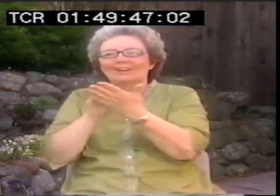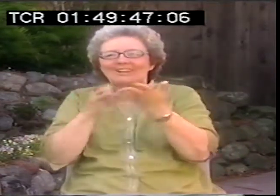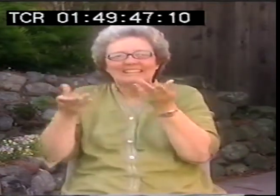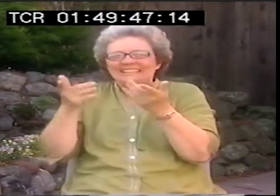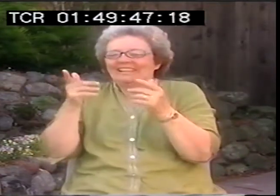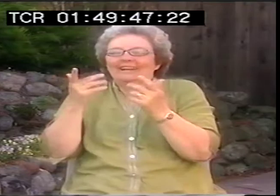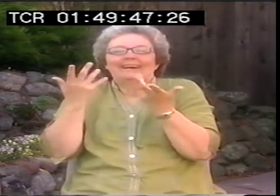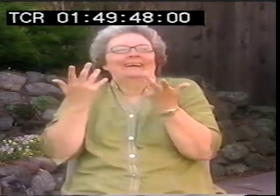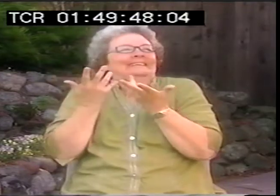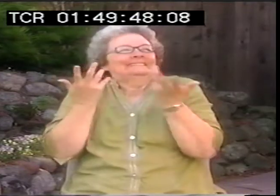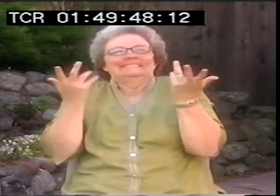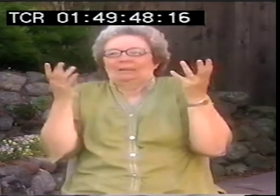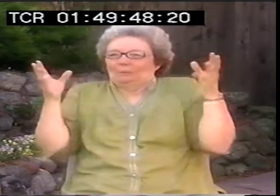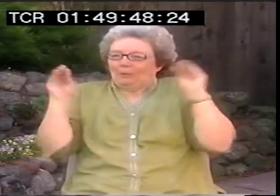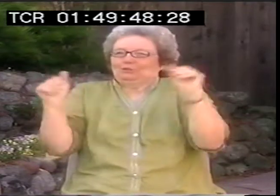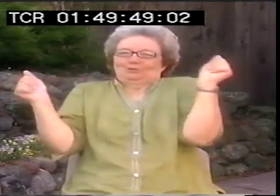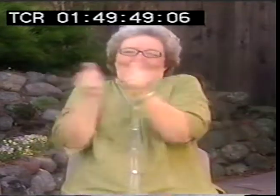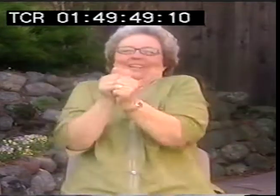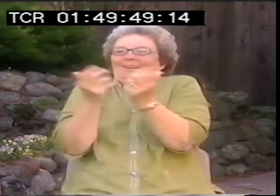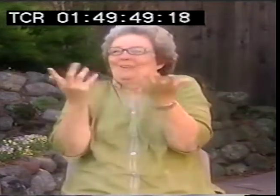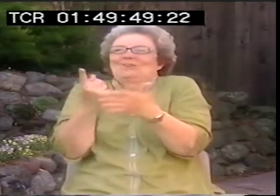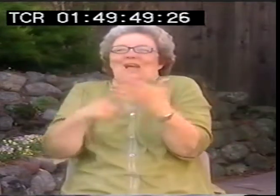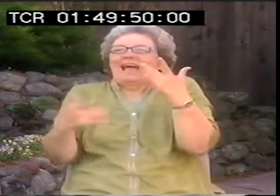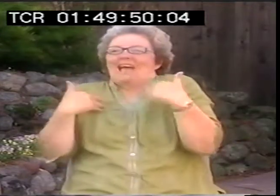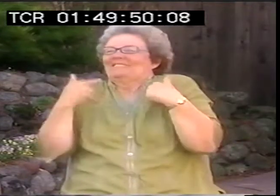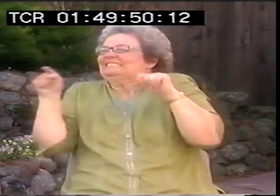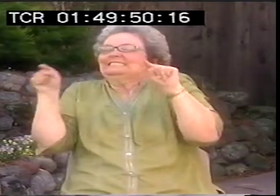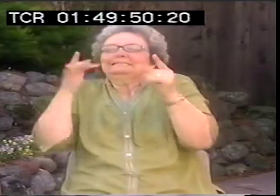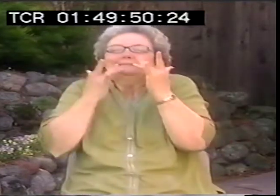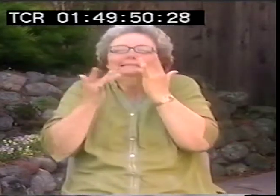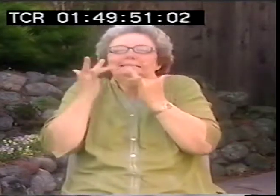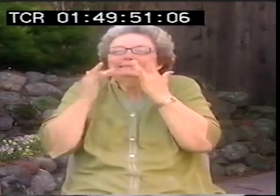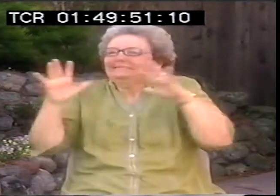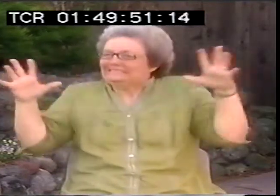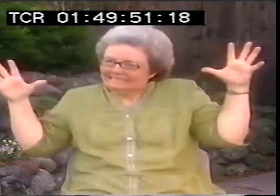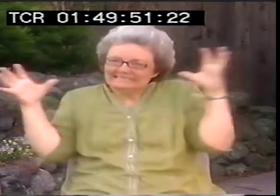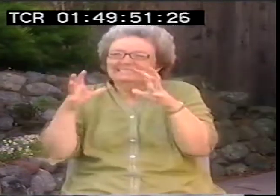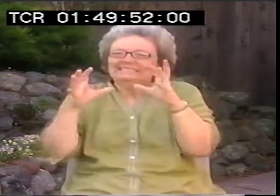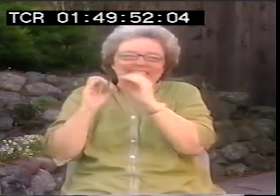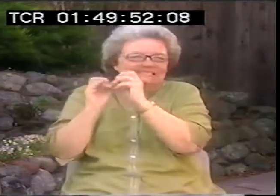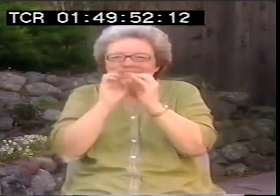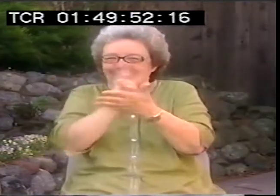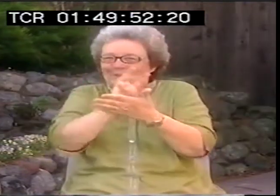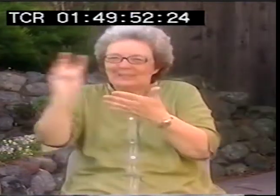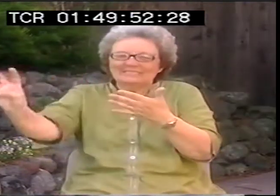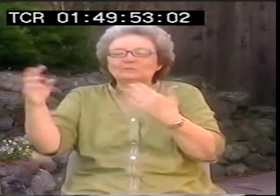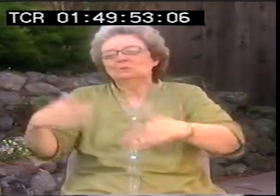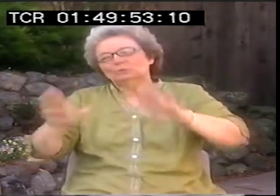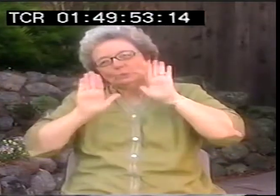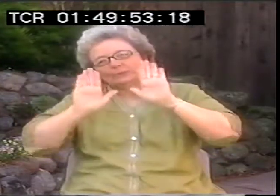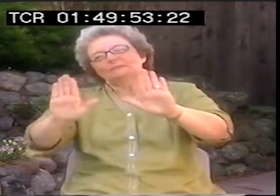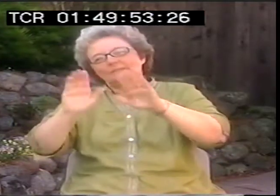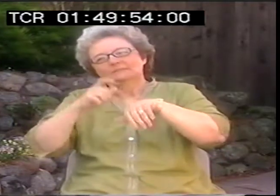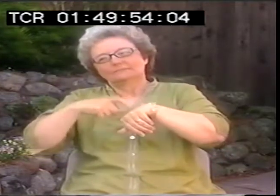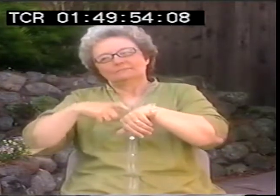What's the meaning of culture? Let's dissect this. A lot of people doing some deep studies of all these different really fascinating subjects,